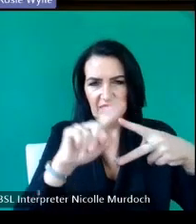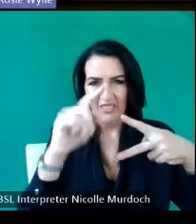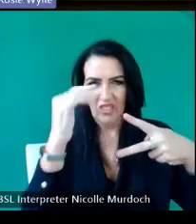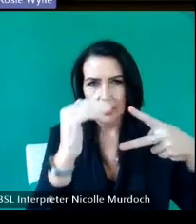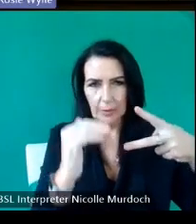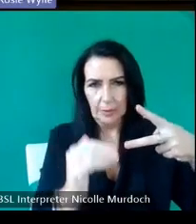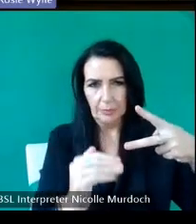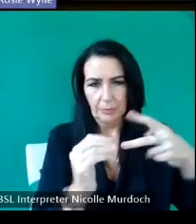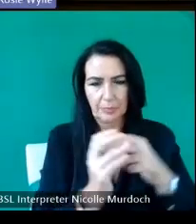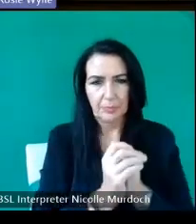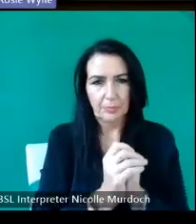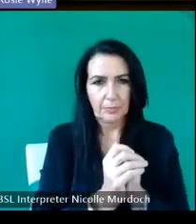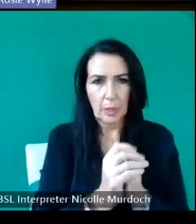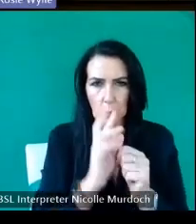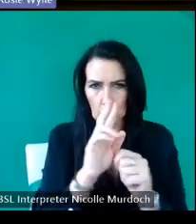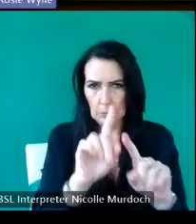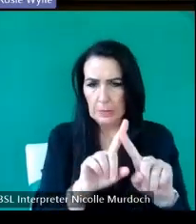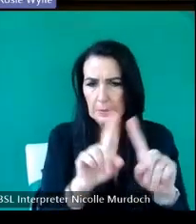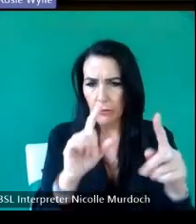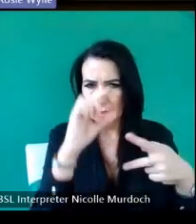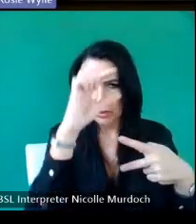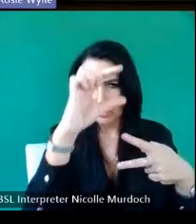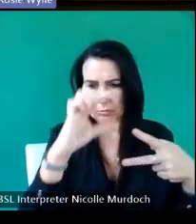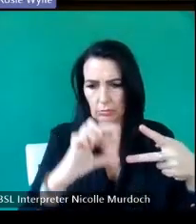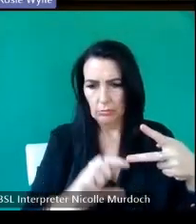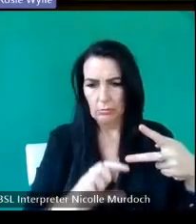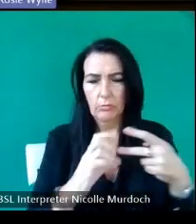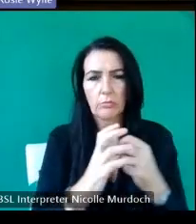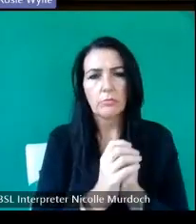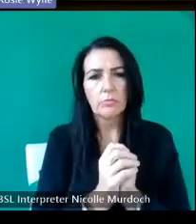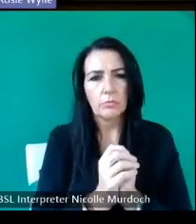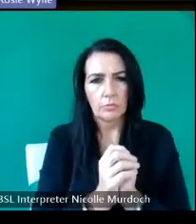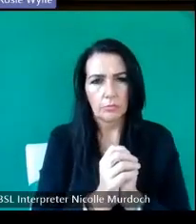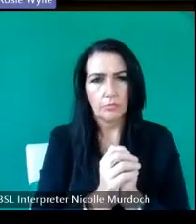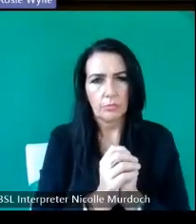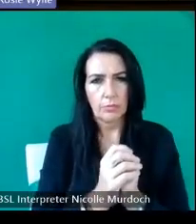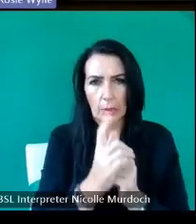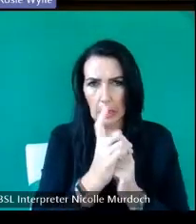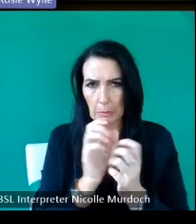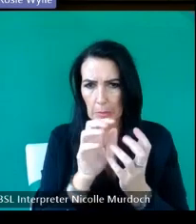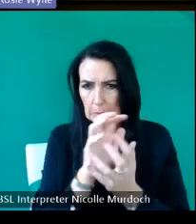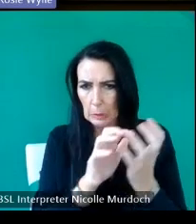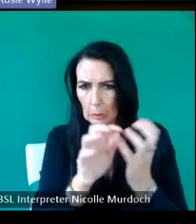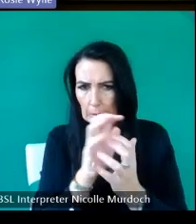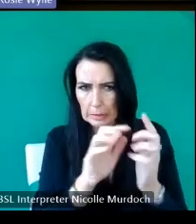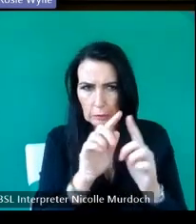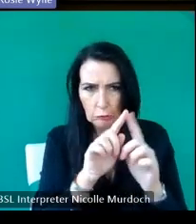there are differences so following it through can be quite complex but let's say for sake of